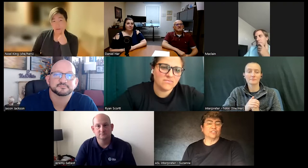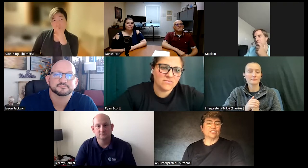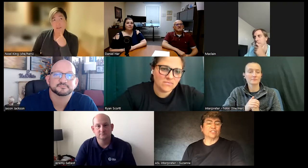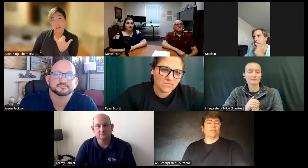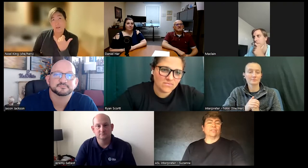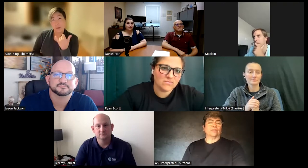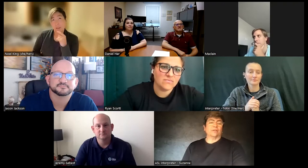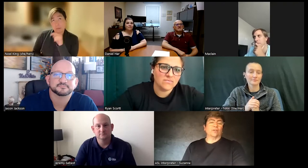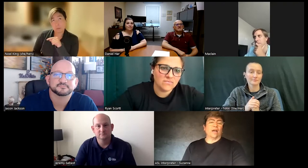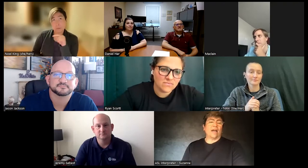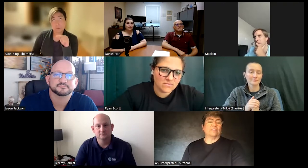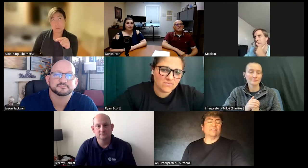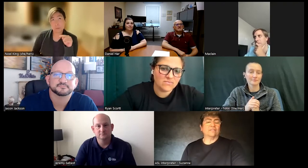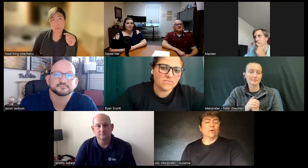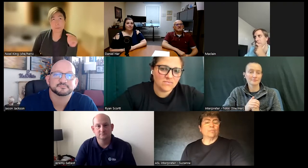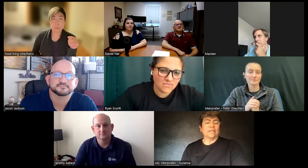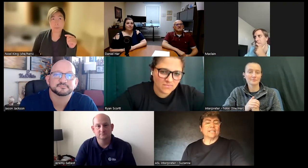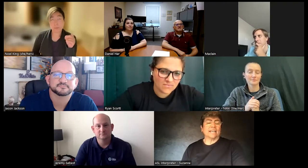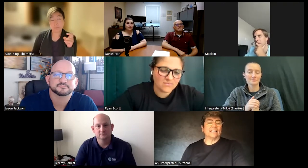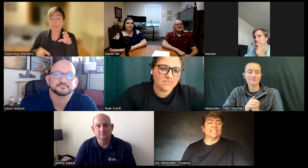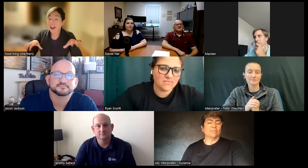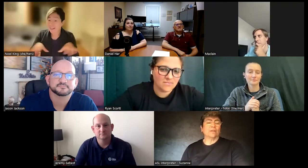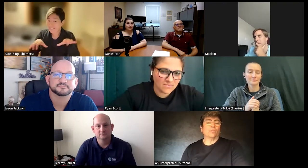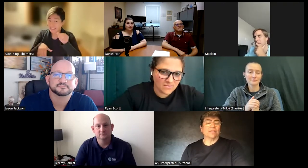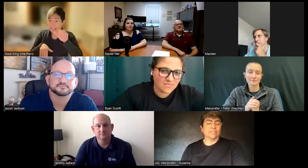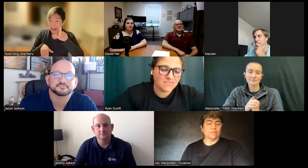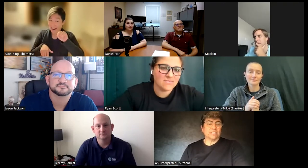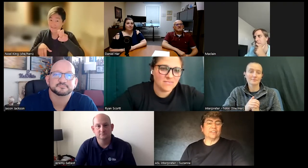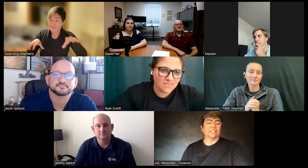search uh with you know I haven't because I need somebody with a specific